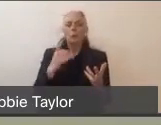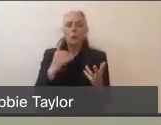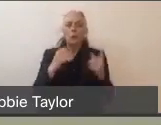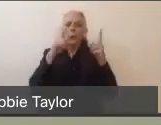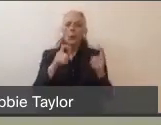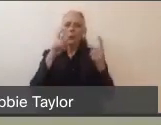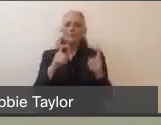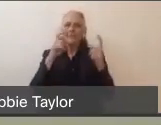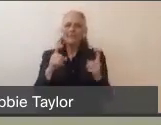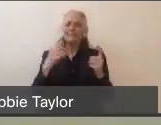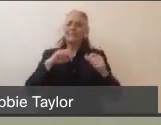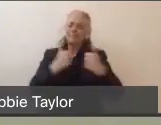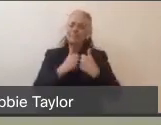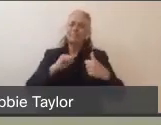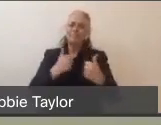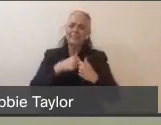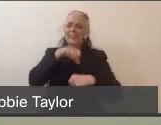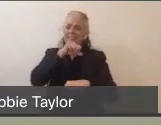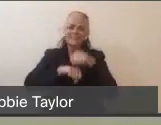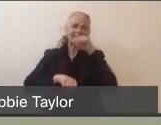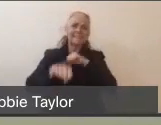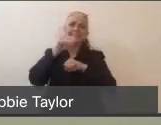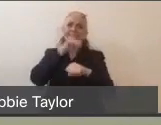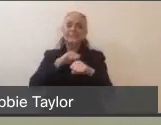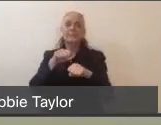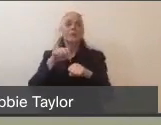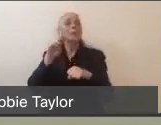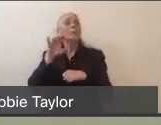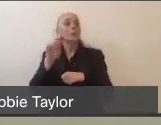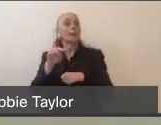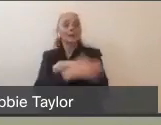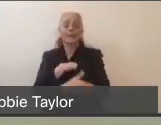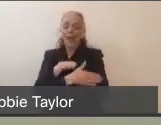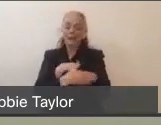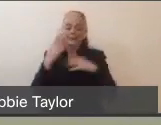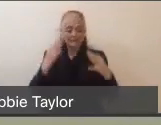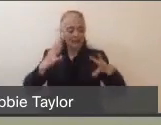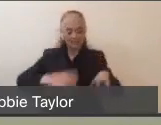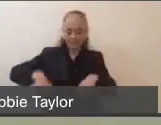I'm really proud that Marin County led the way in standing up its own testing. As of early this week,